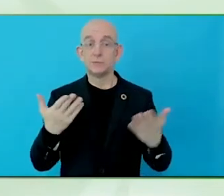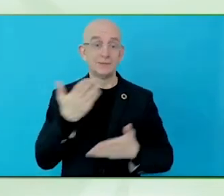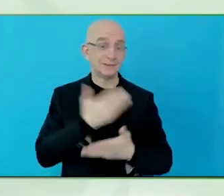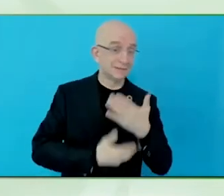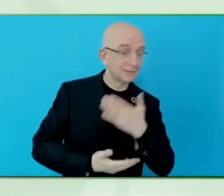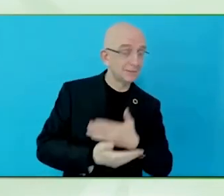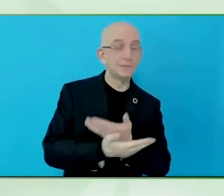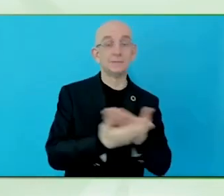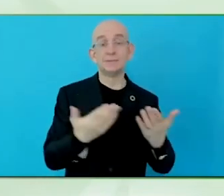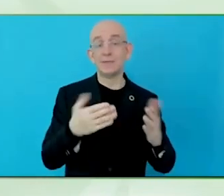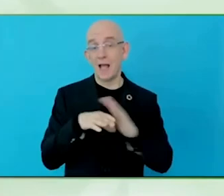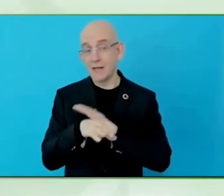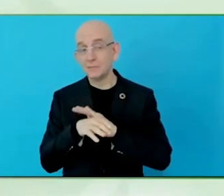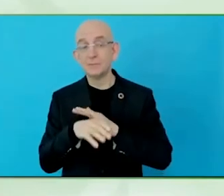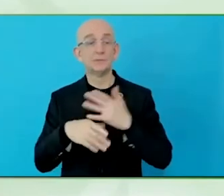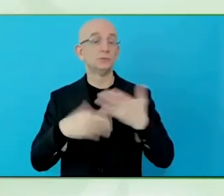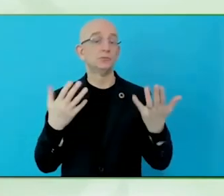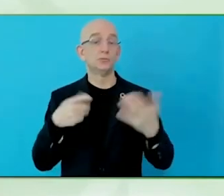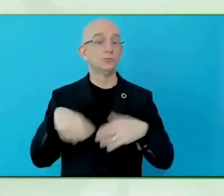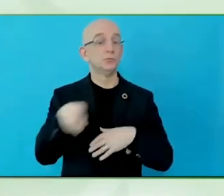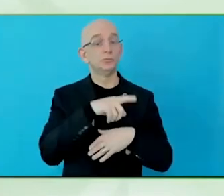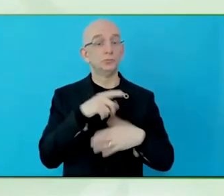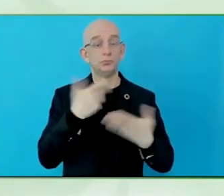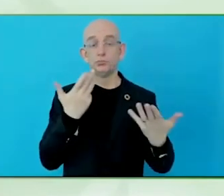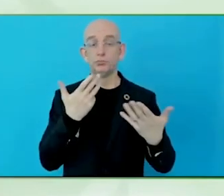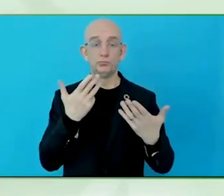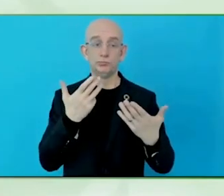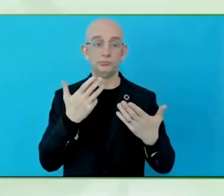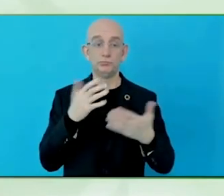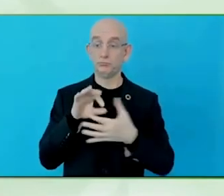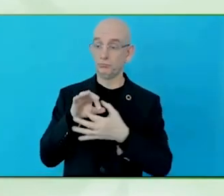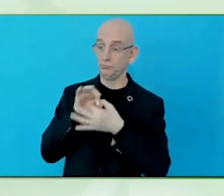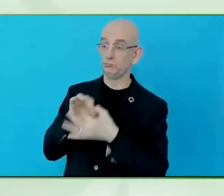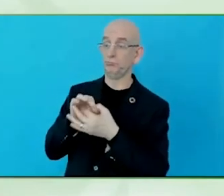just treat them as humans, and think of it that they are, how can